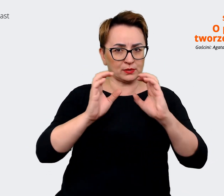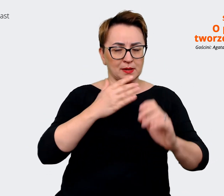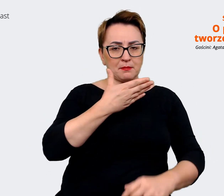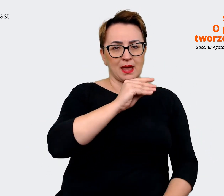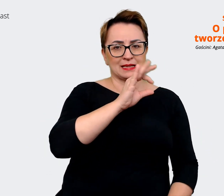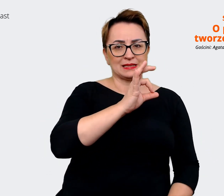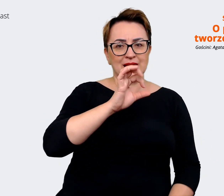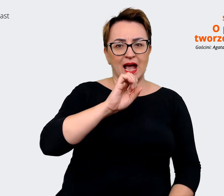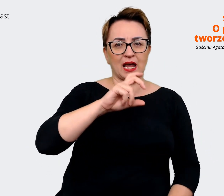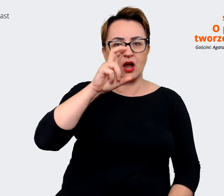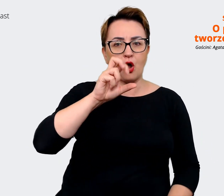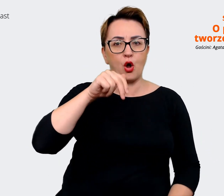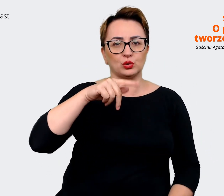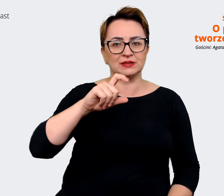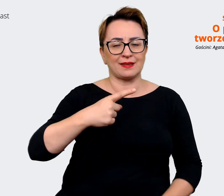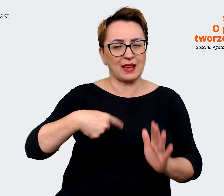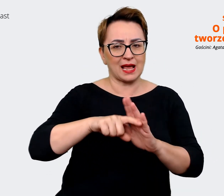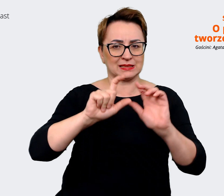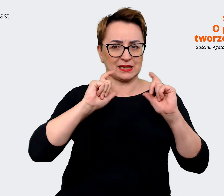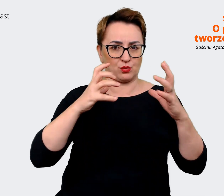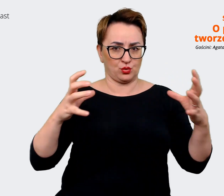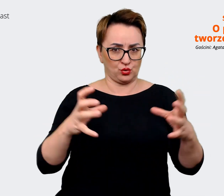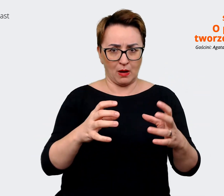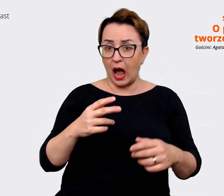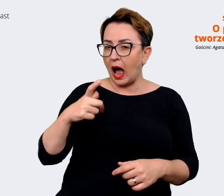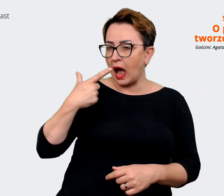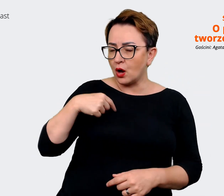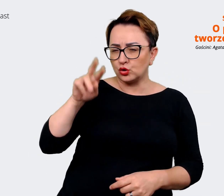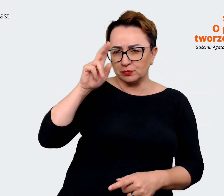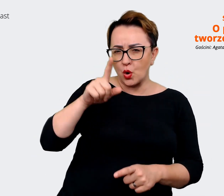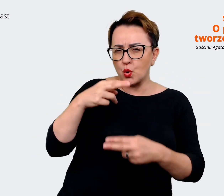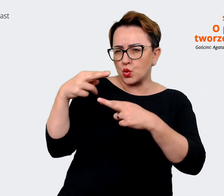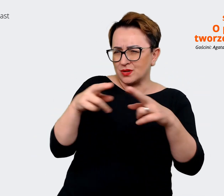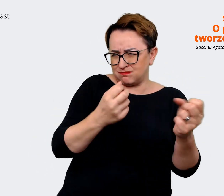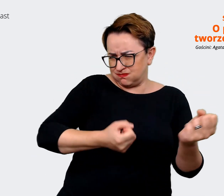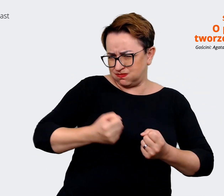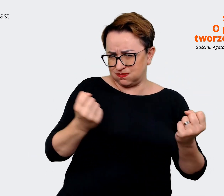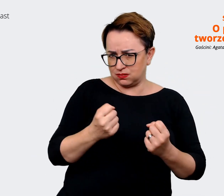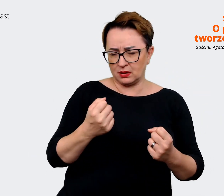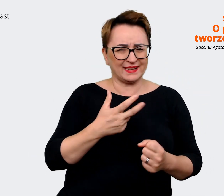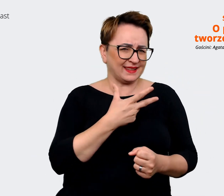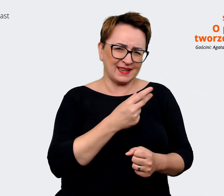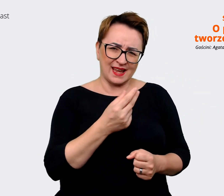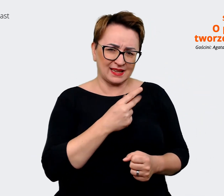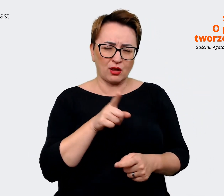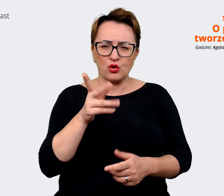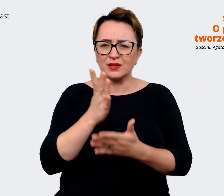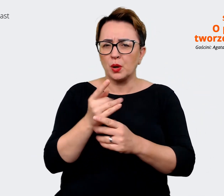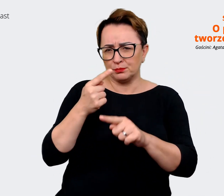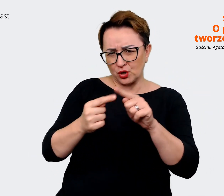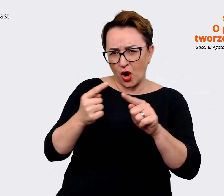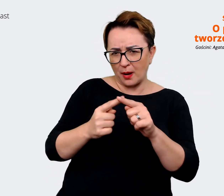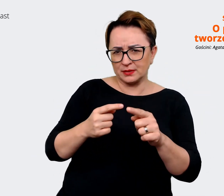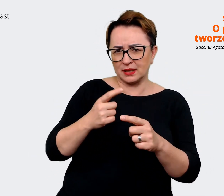As I understand, these are not significant differences, rather minor details that need to be worked out, right?